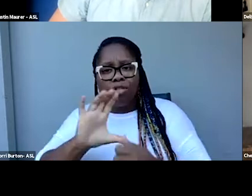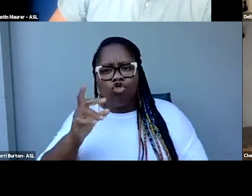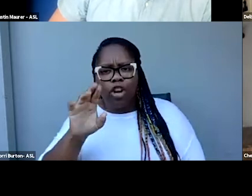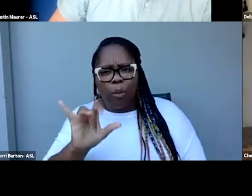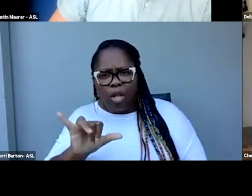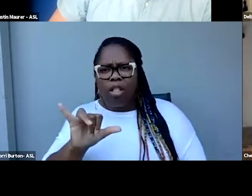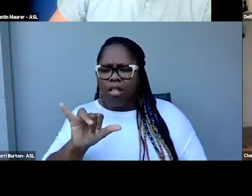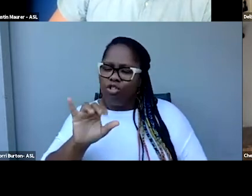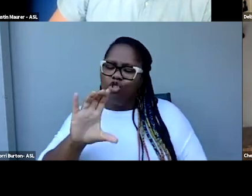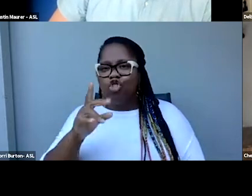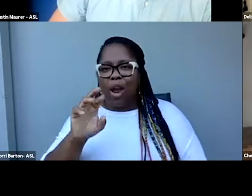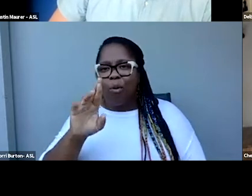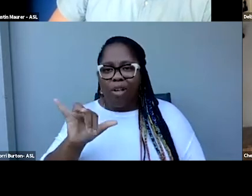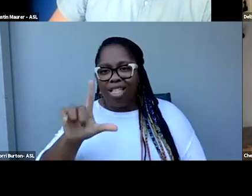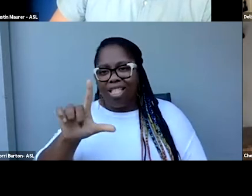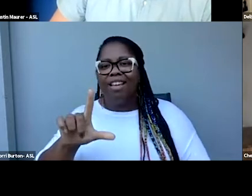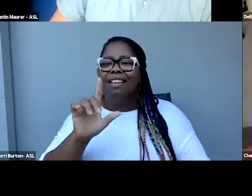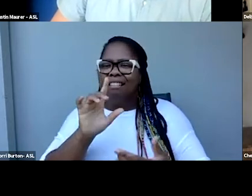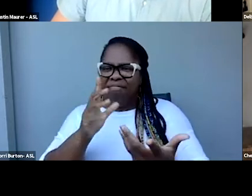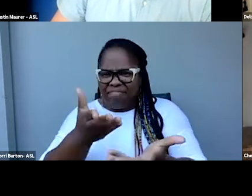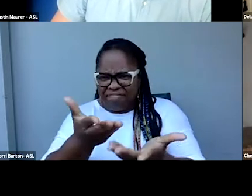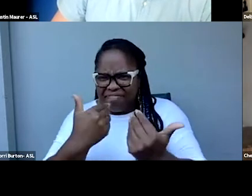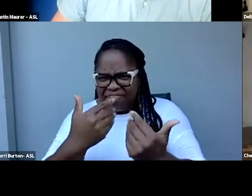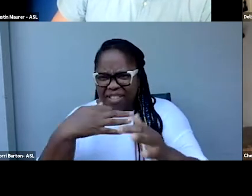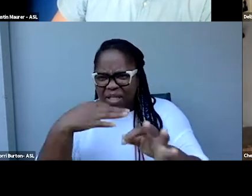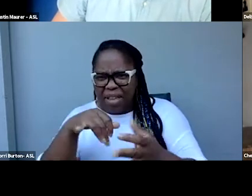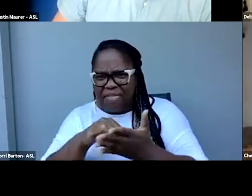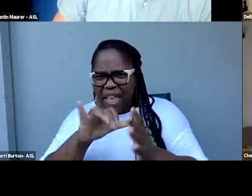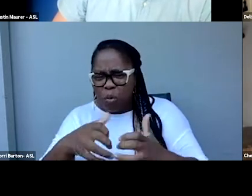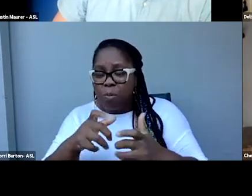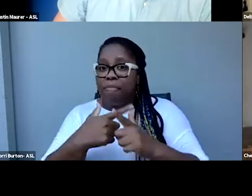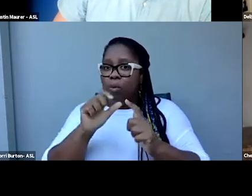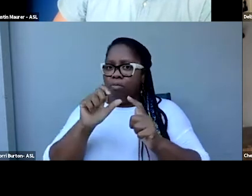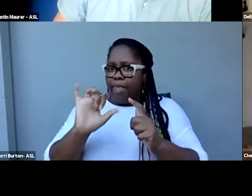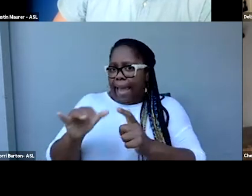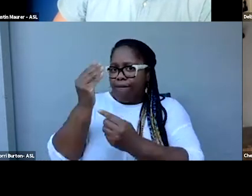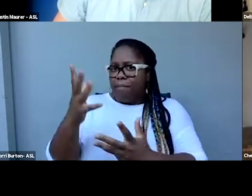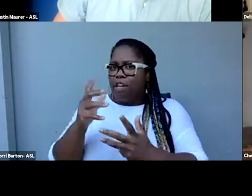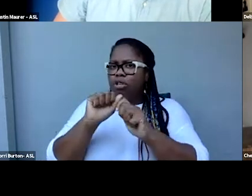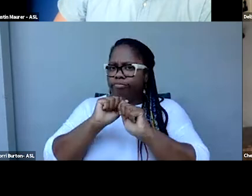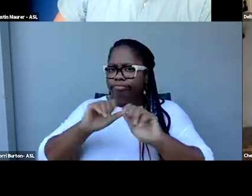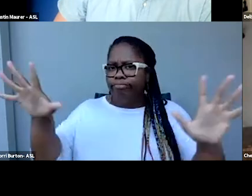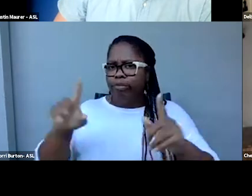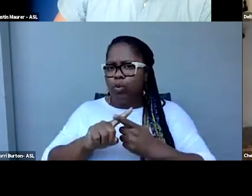And then we'll share that information with registered participants, because I think that would be extremely